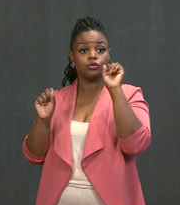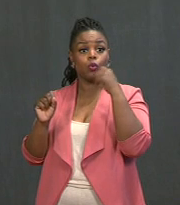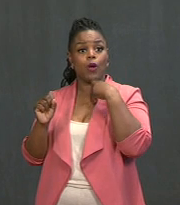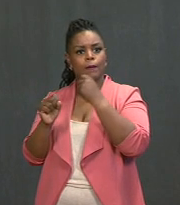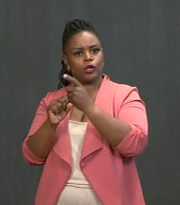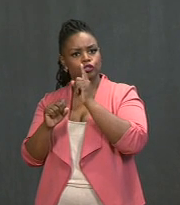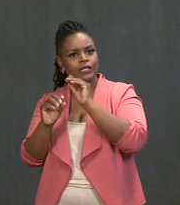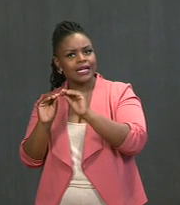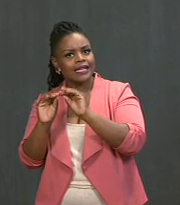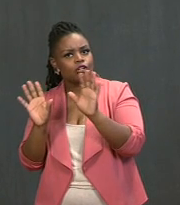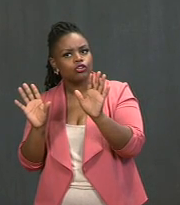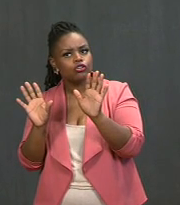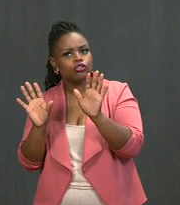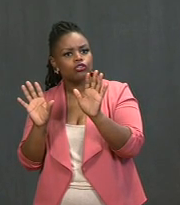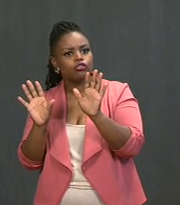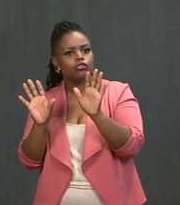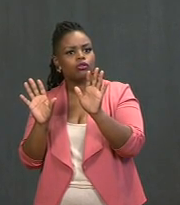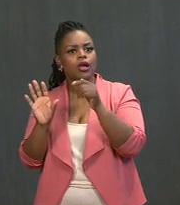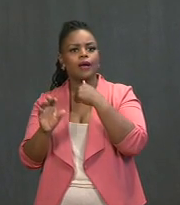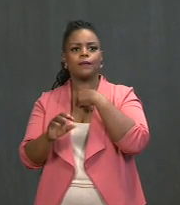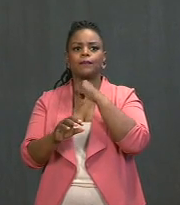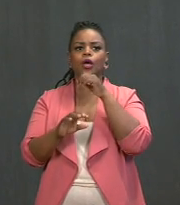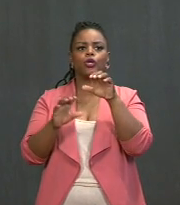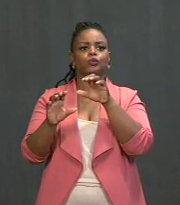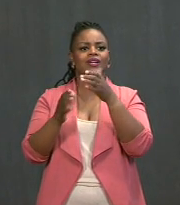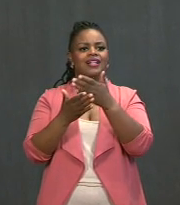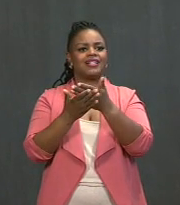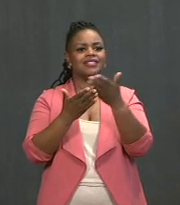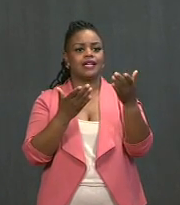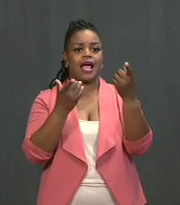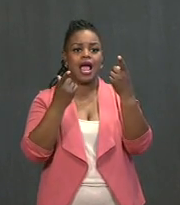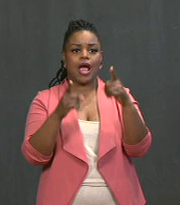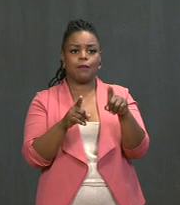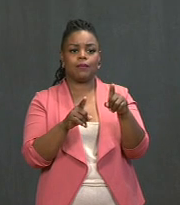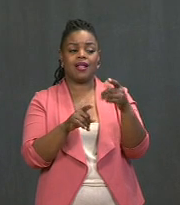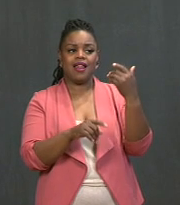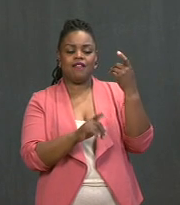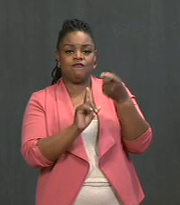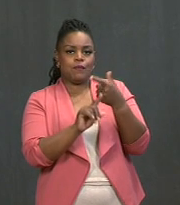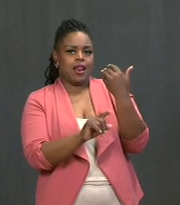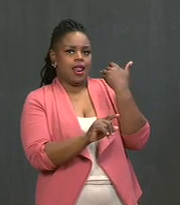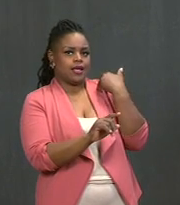that I'm not going to do the kinds of things that had been done in the last administration -- either talking to the Attorney General